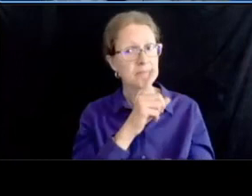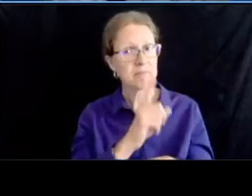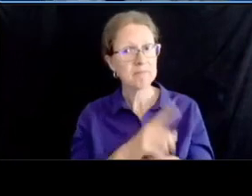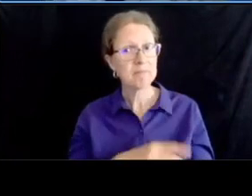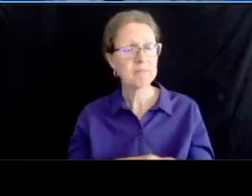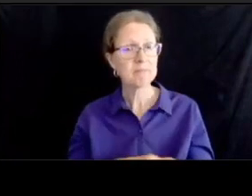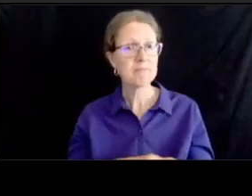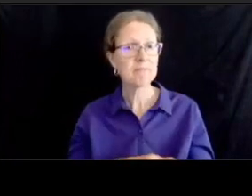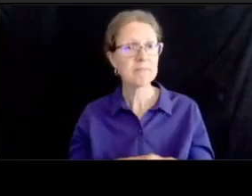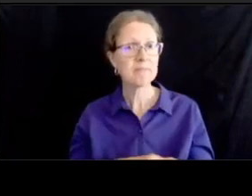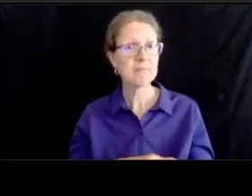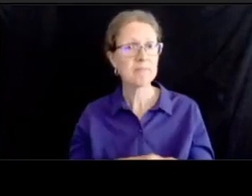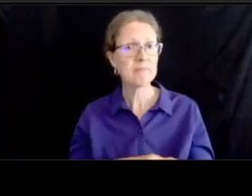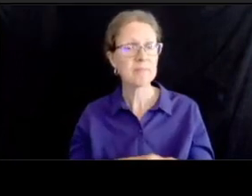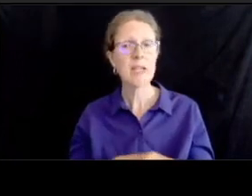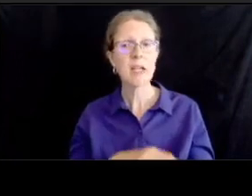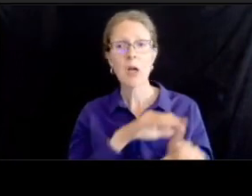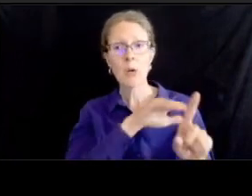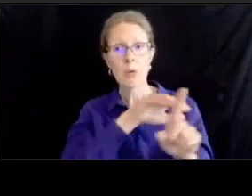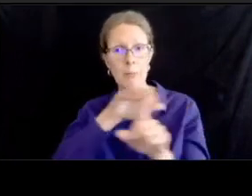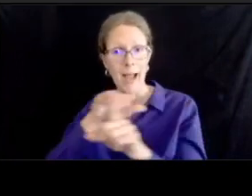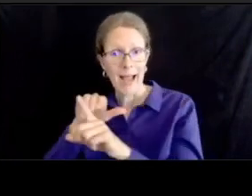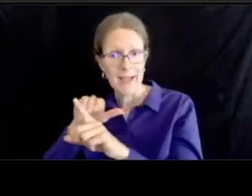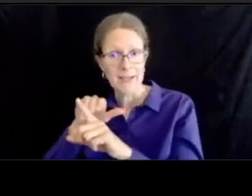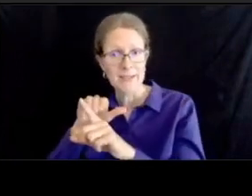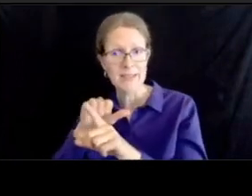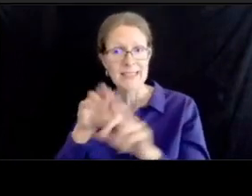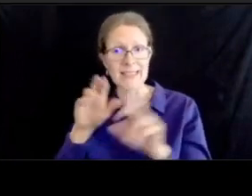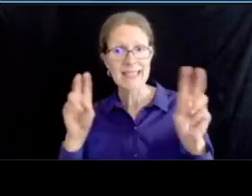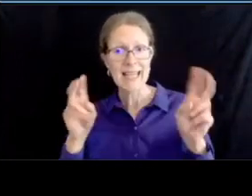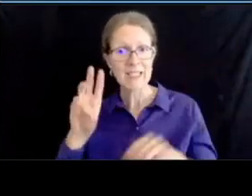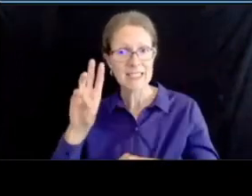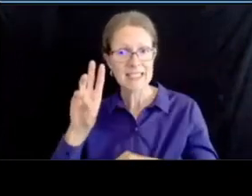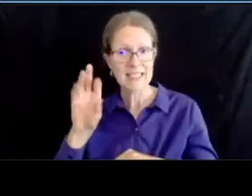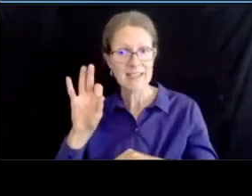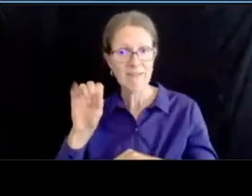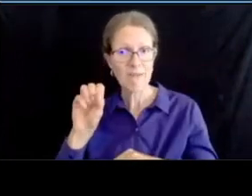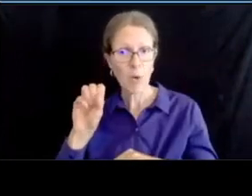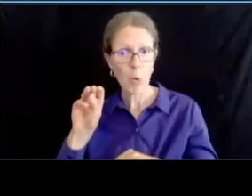um and we really encourage you to use this form so that we can document your comments as well